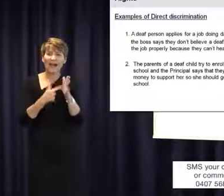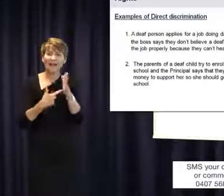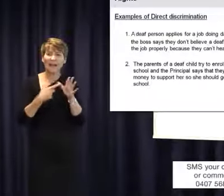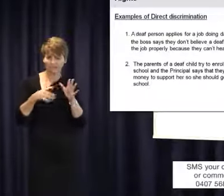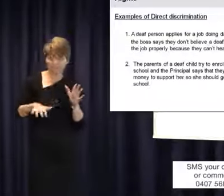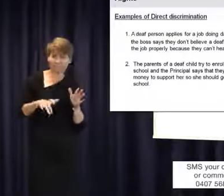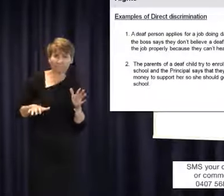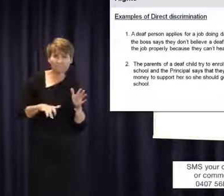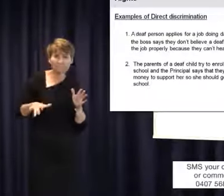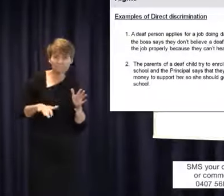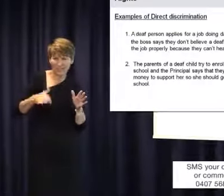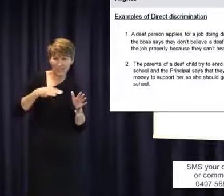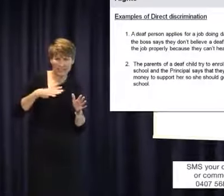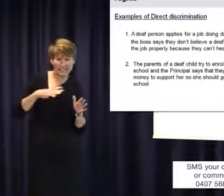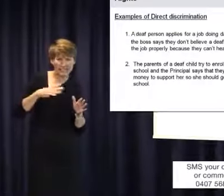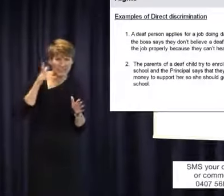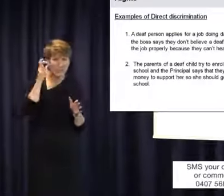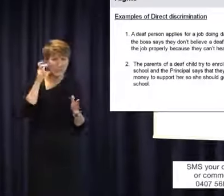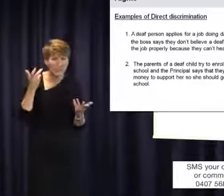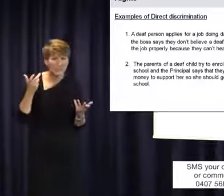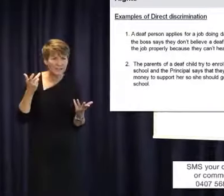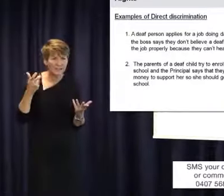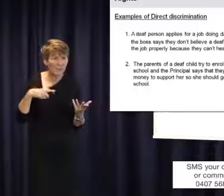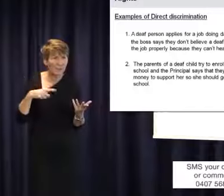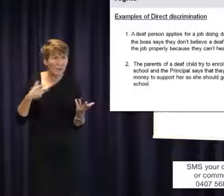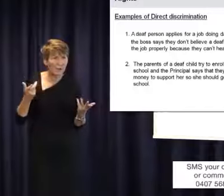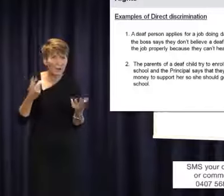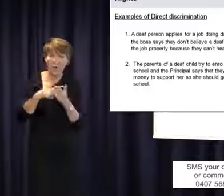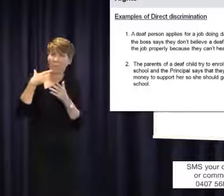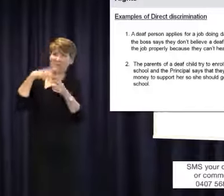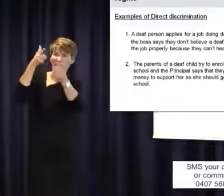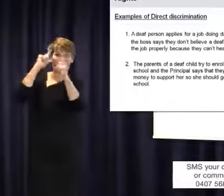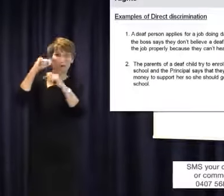to hear and there is really no good reason except that boss is prejudiced. They are just